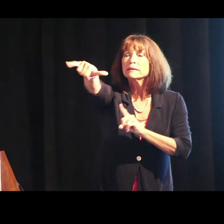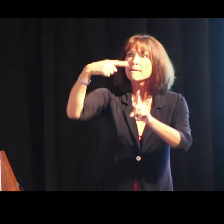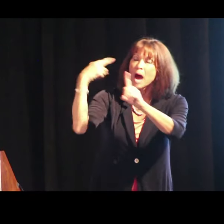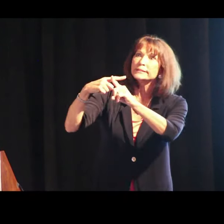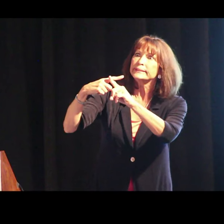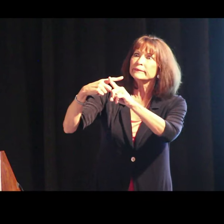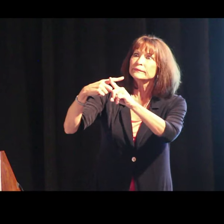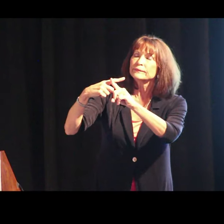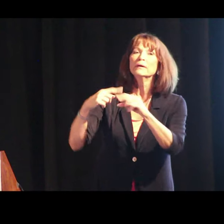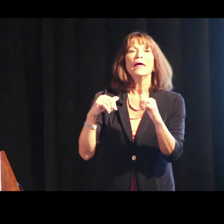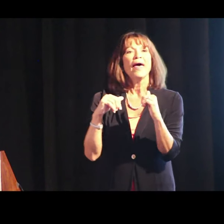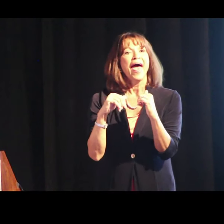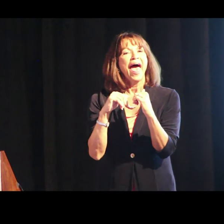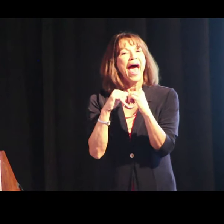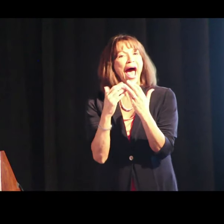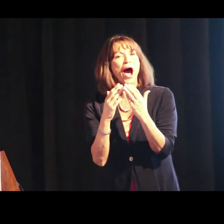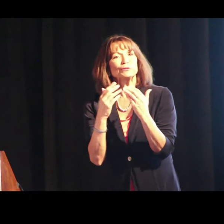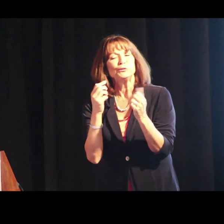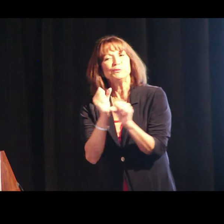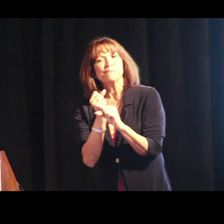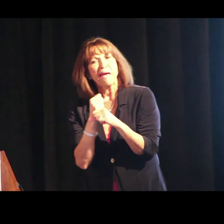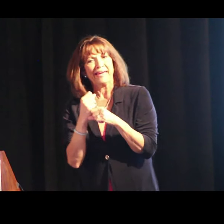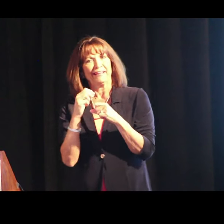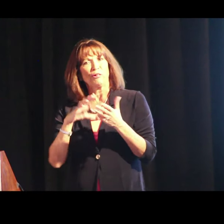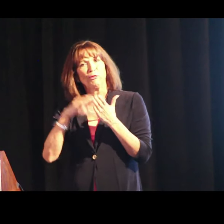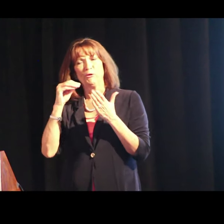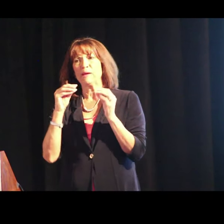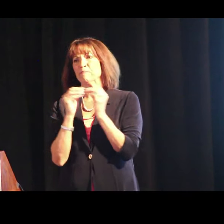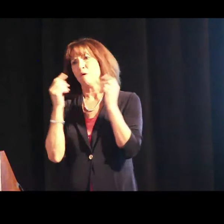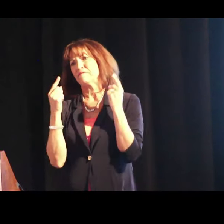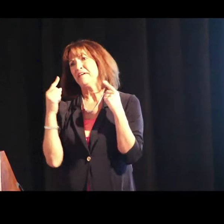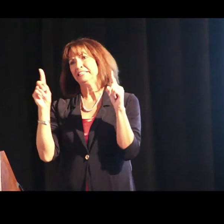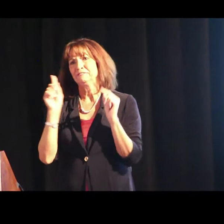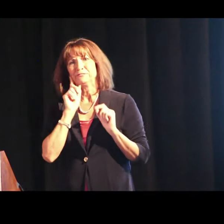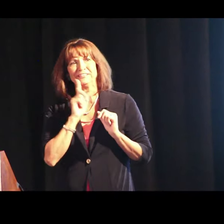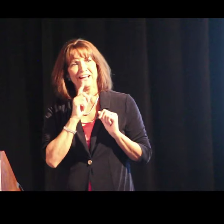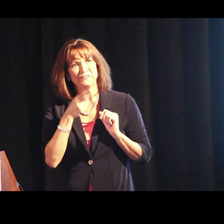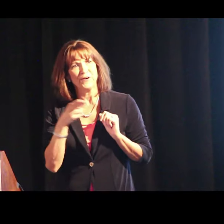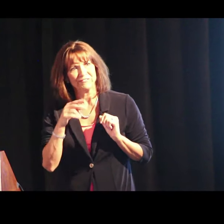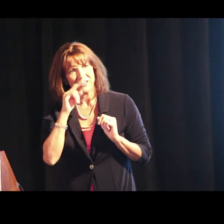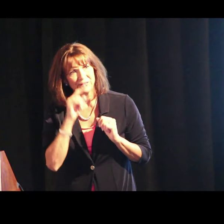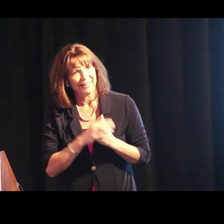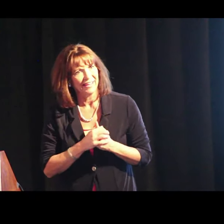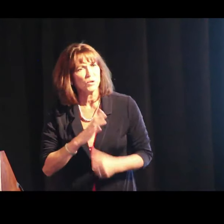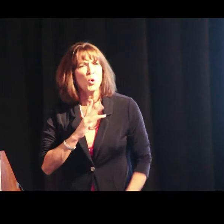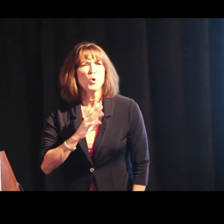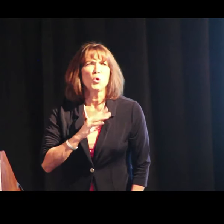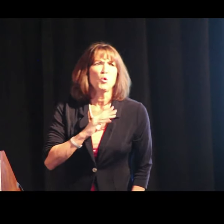positive ways, on how to make the learning more effective for deaf/hard of hearing kids. And it's so great.